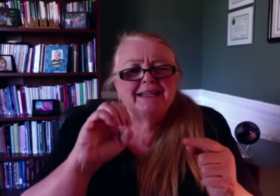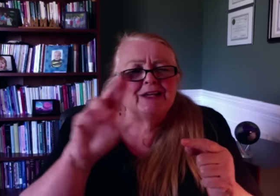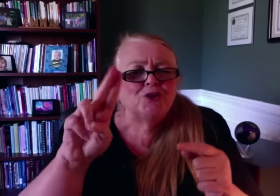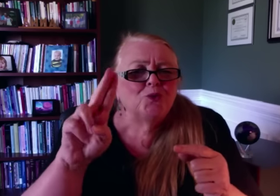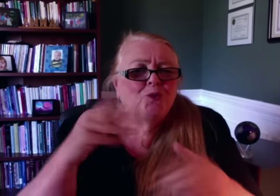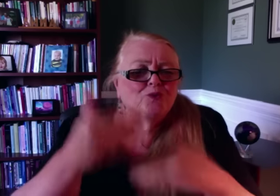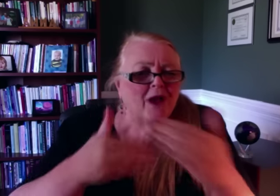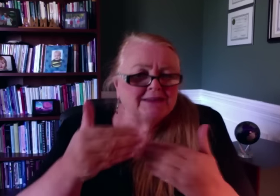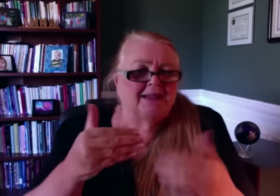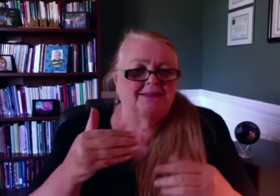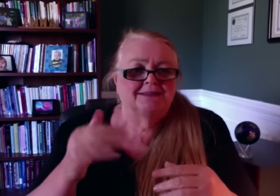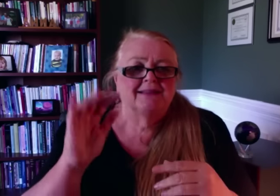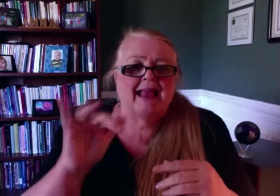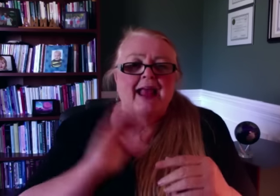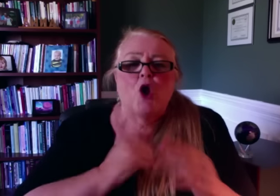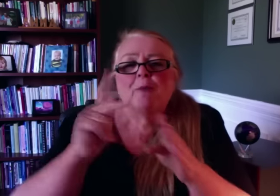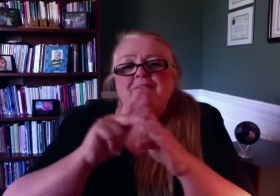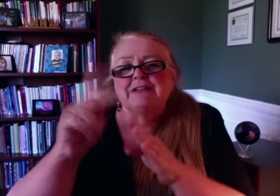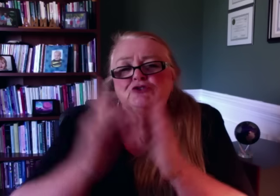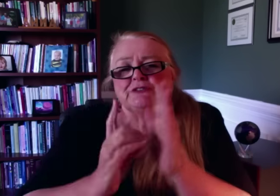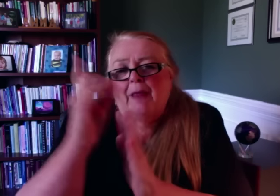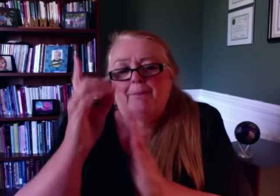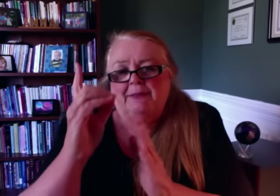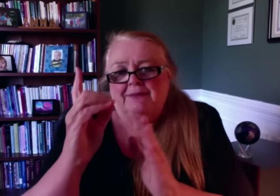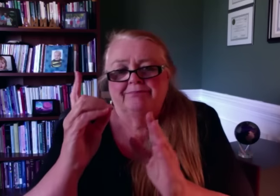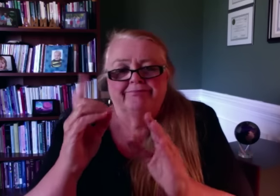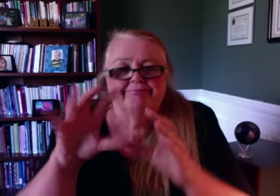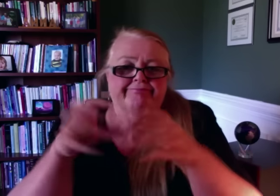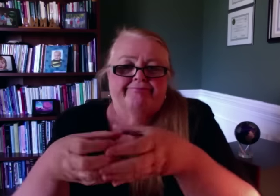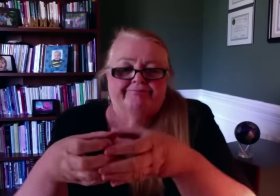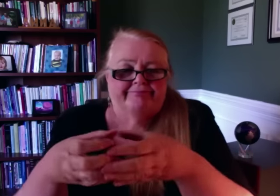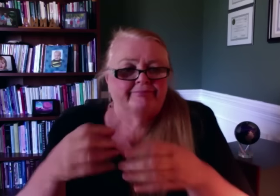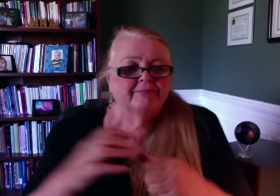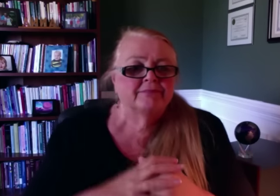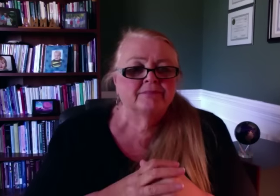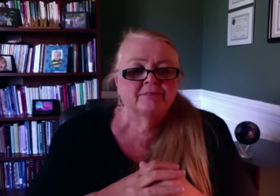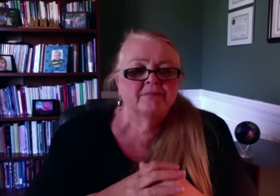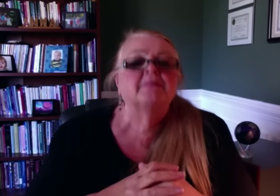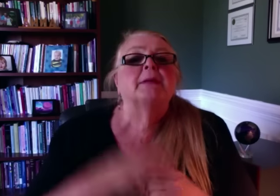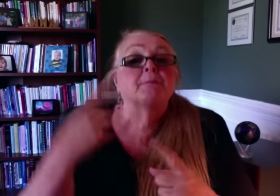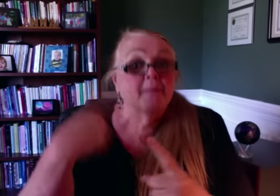She has been responsible for our CEU processes and our Professional Development efforts.